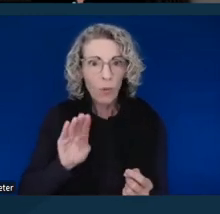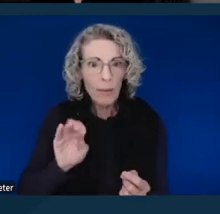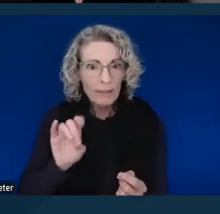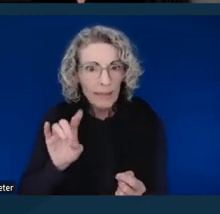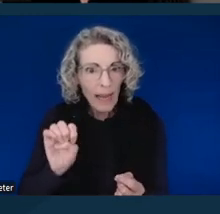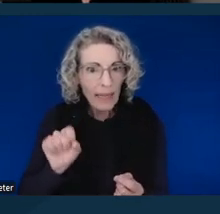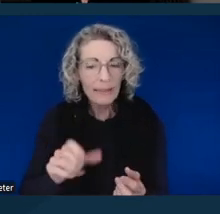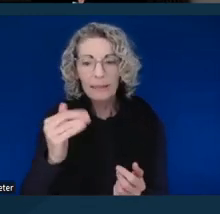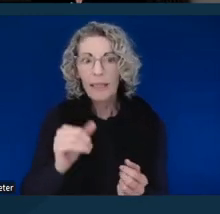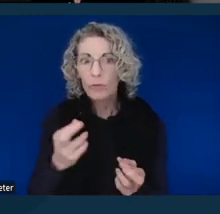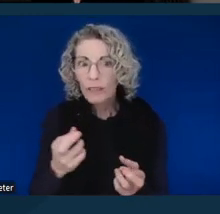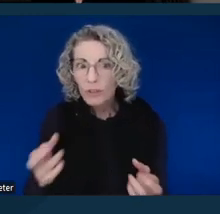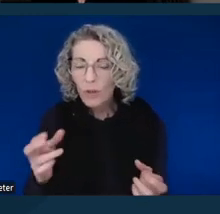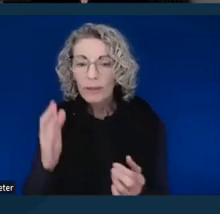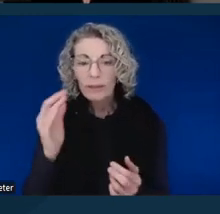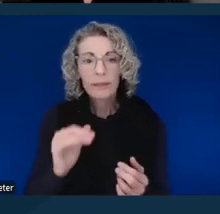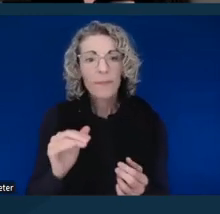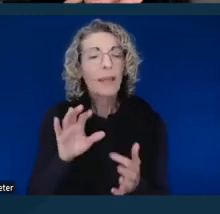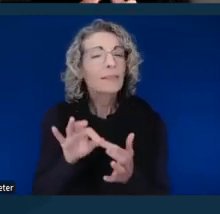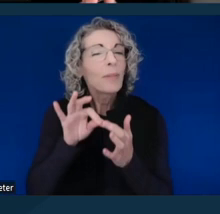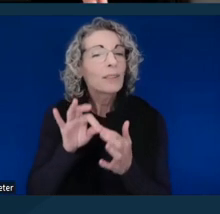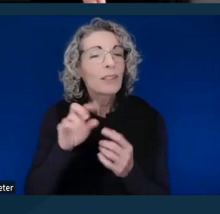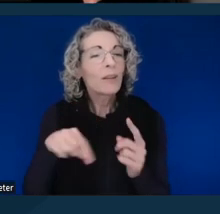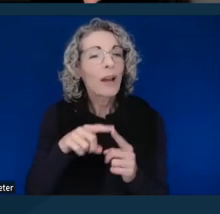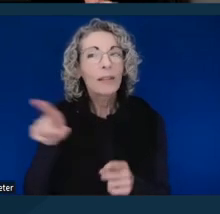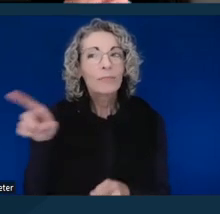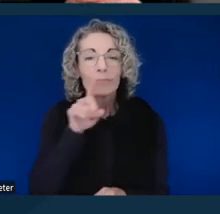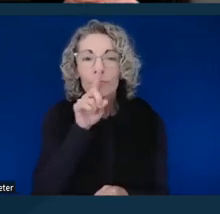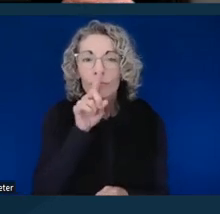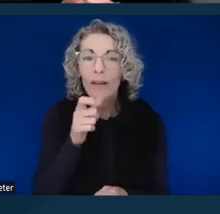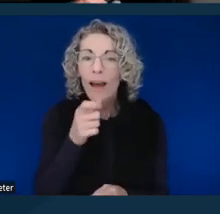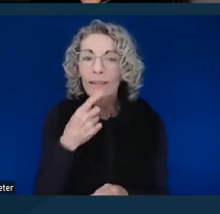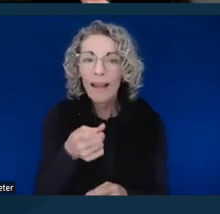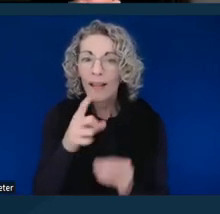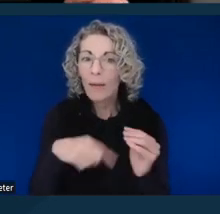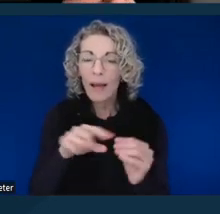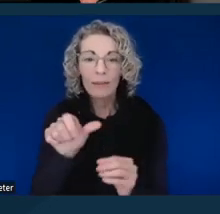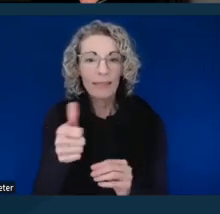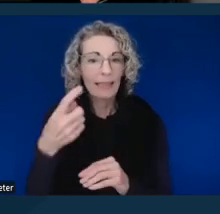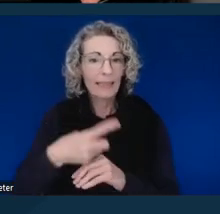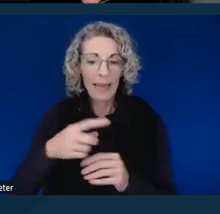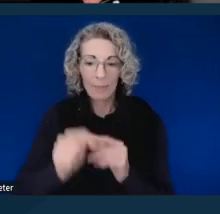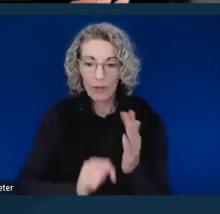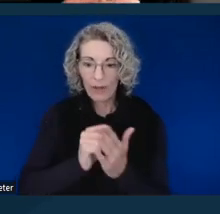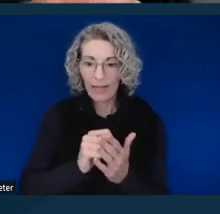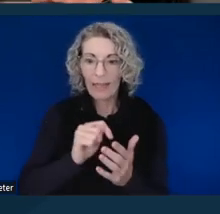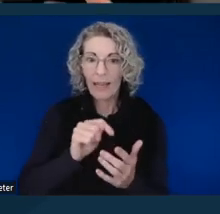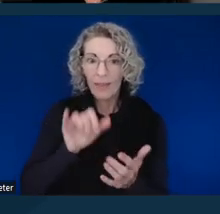especially when they don't tell you about the 10 day period within which you need to ask for review or appeal,